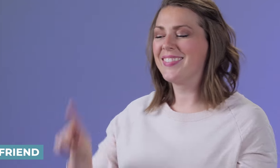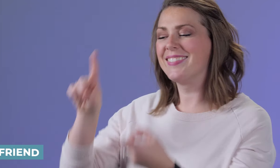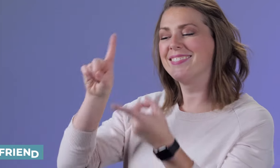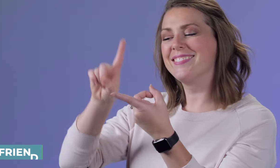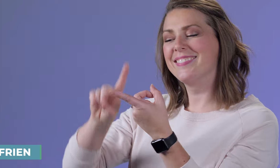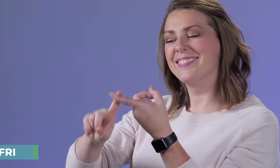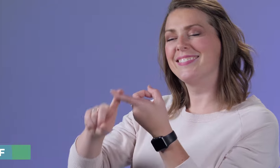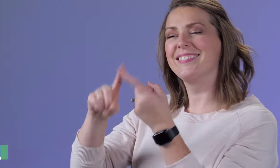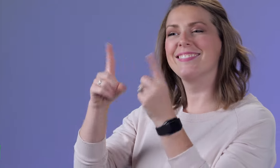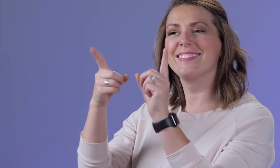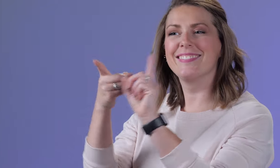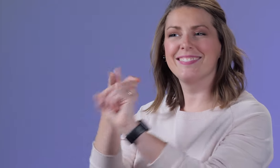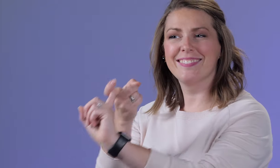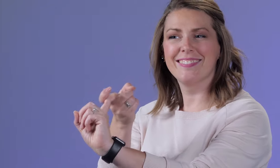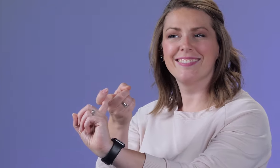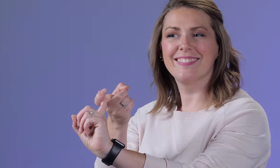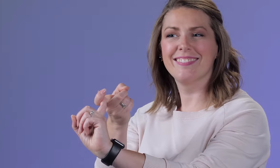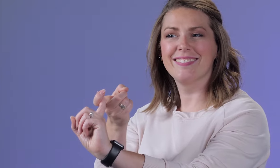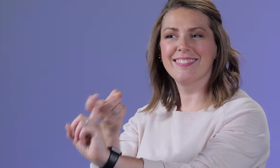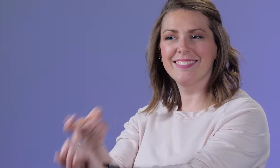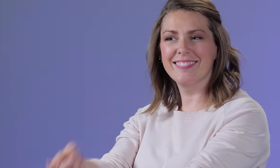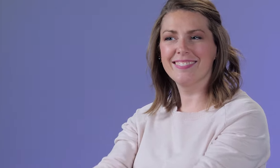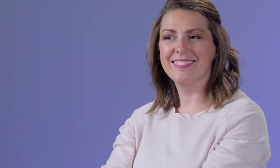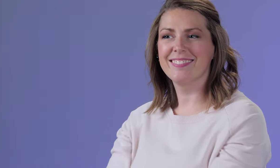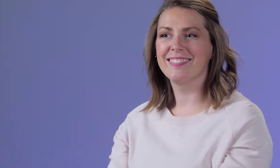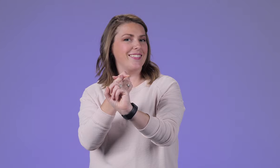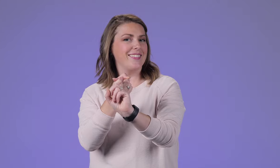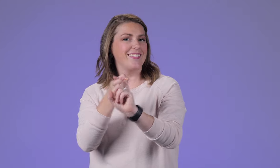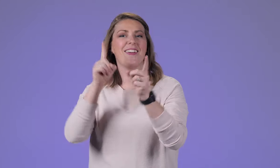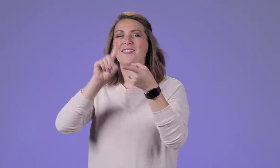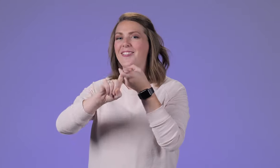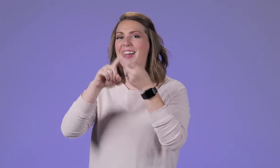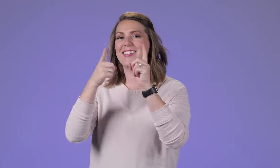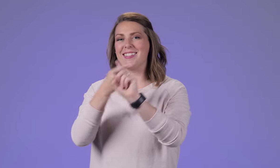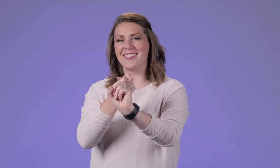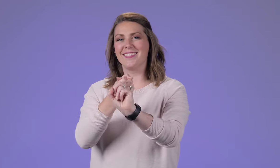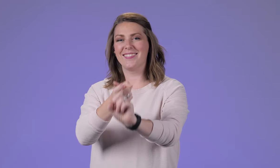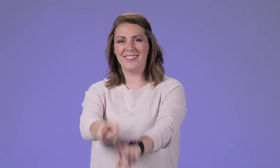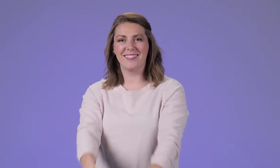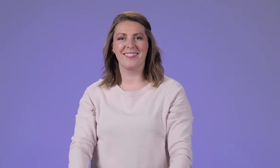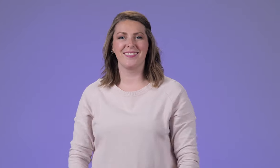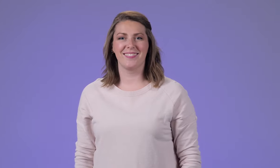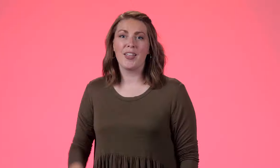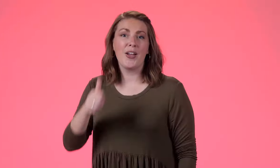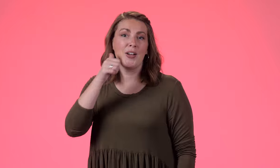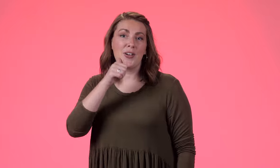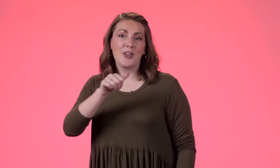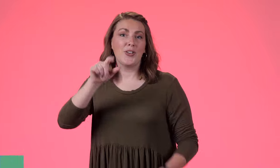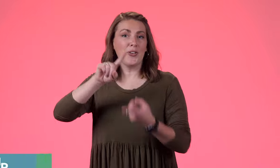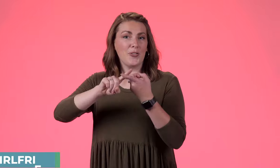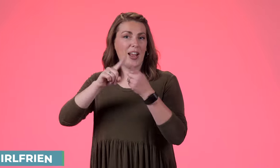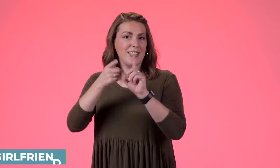Think of you and your friend giving each other a hug. Friend Girlfriend